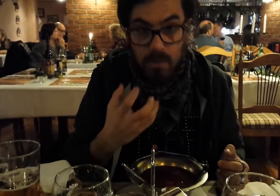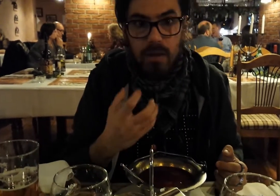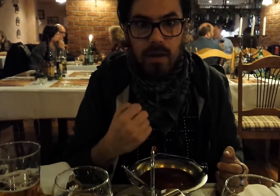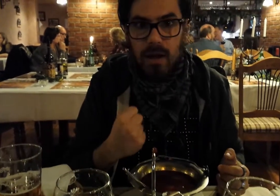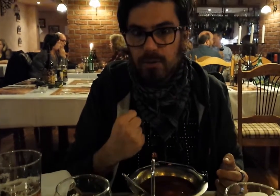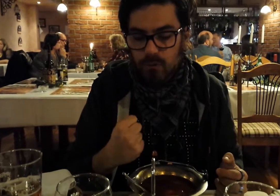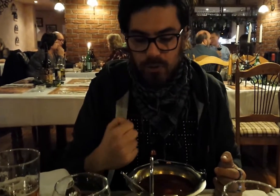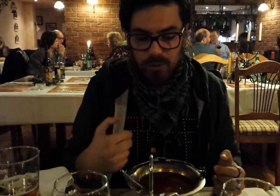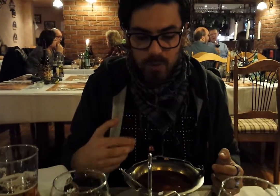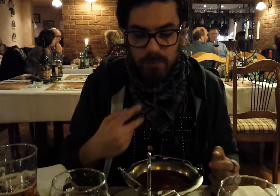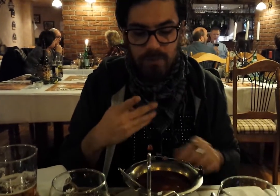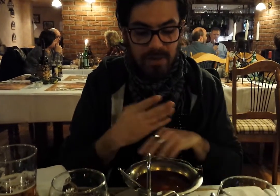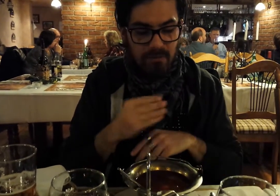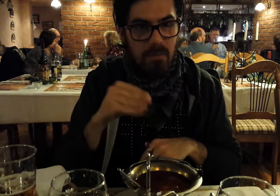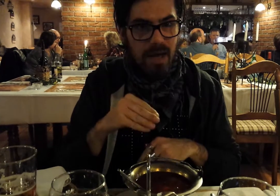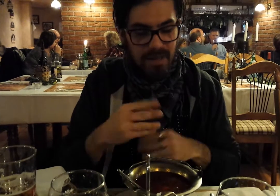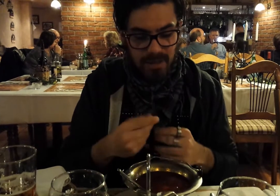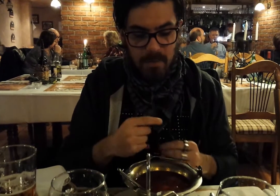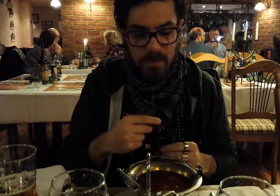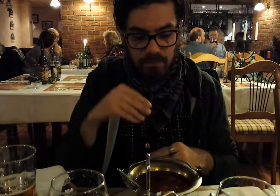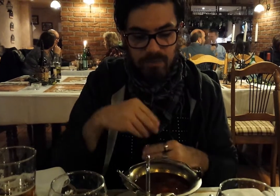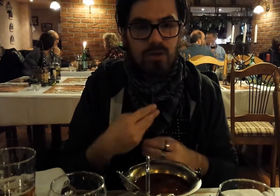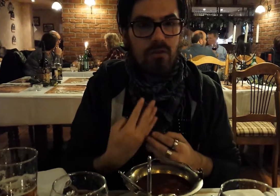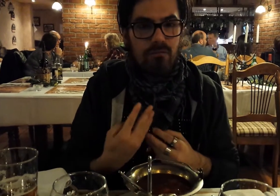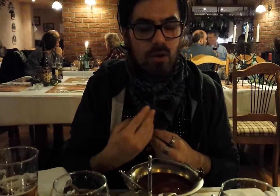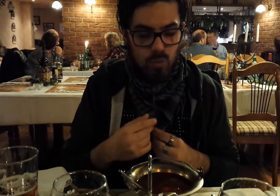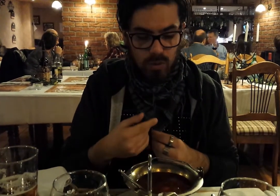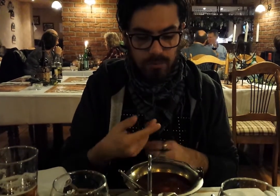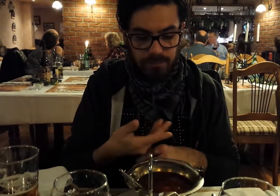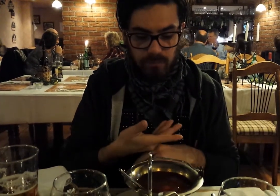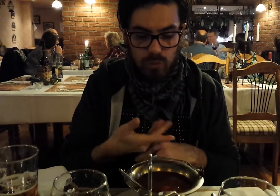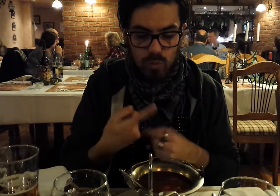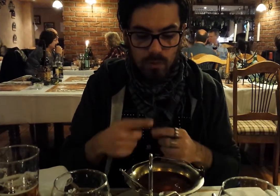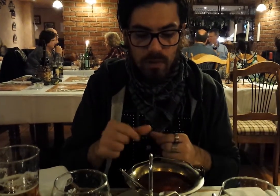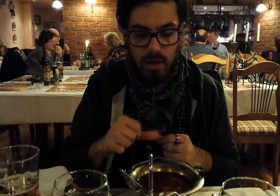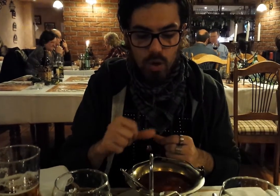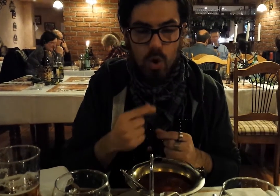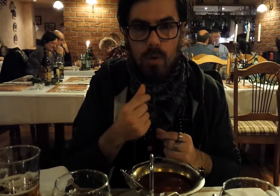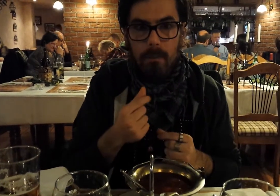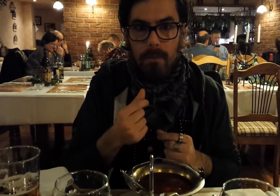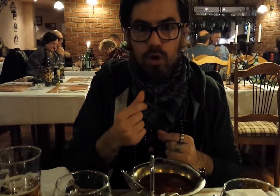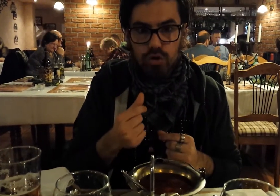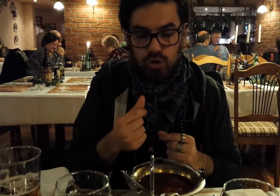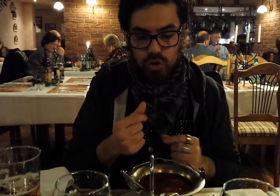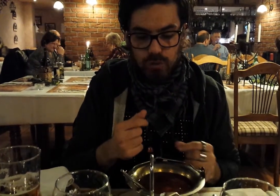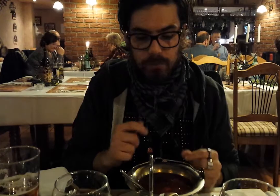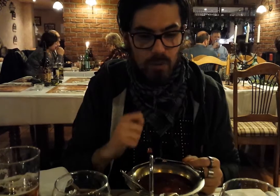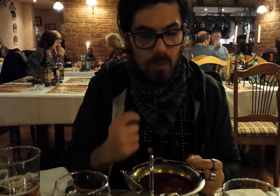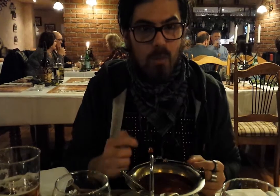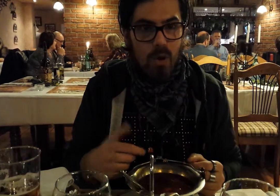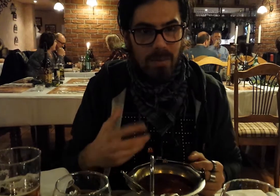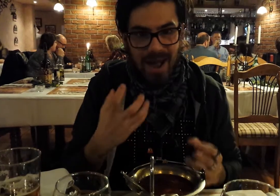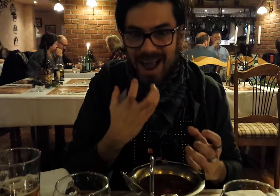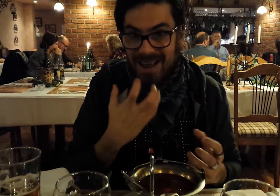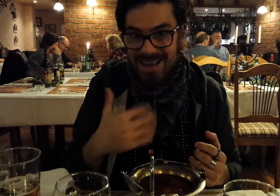is very hot, to be dipped with bread, inside there are vegetables, sauce and chili oil, is good but hot